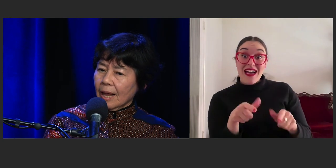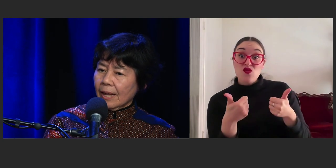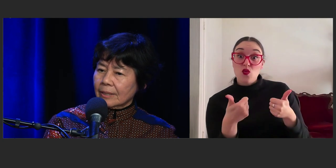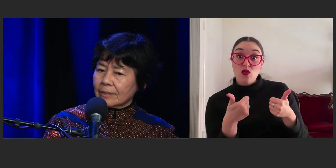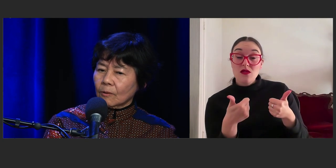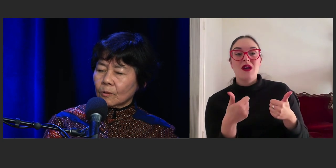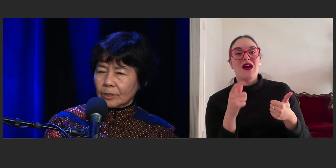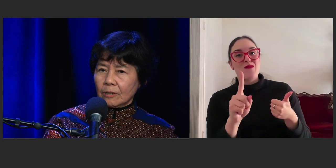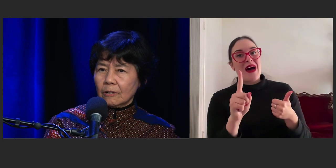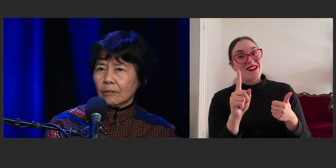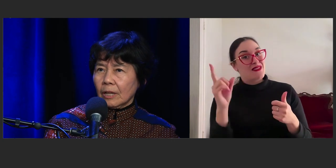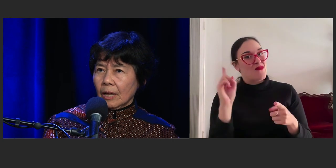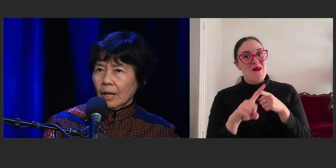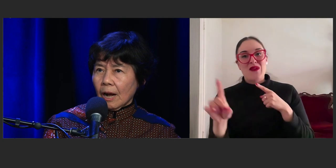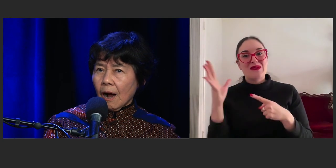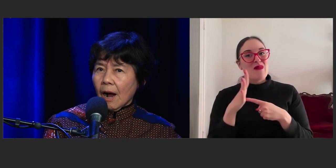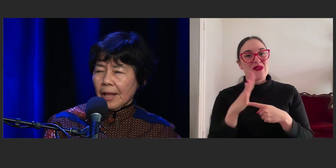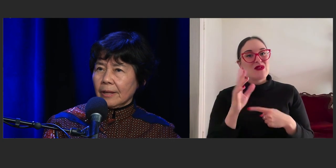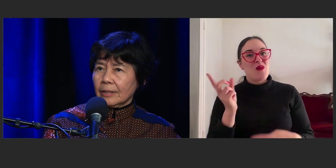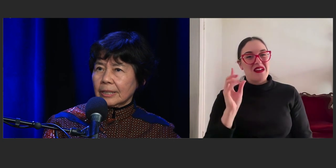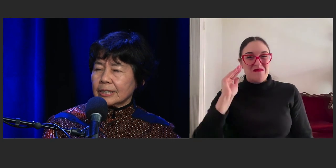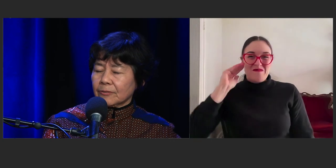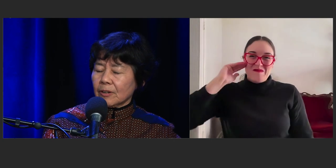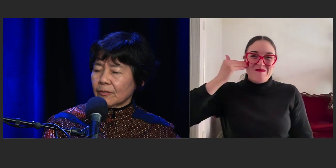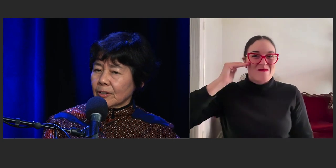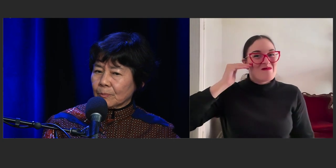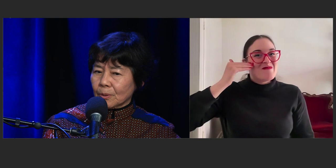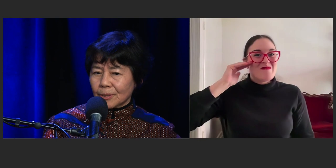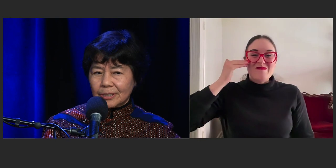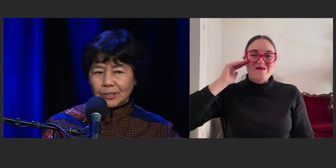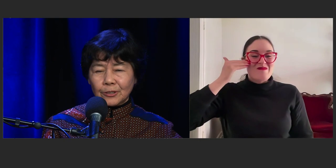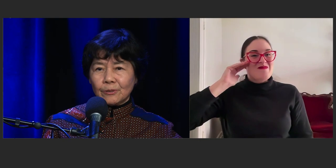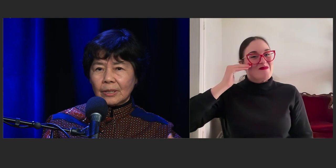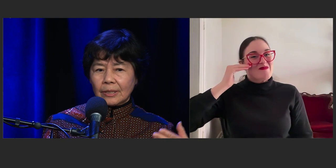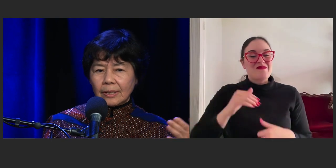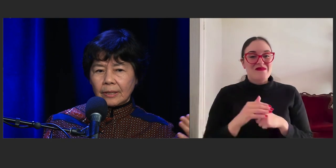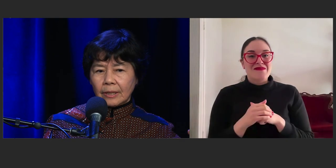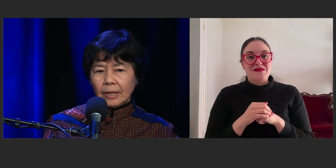And also it's very, very important to keep your,